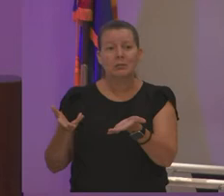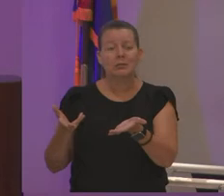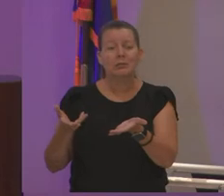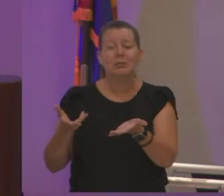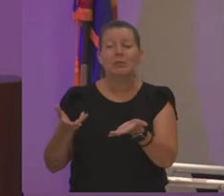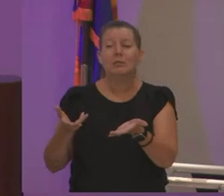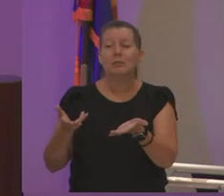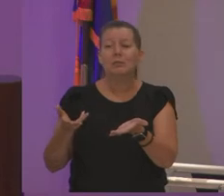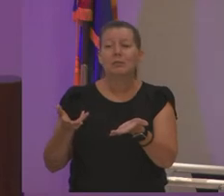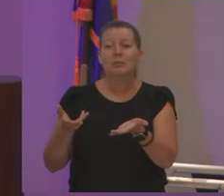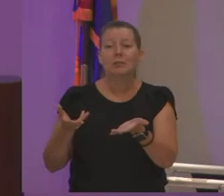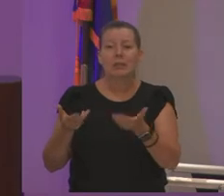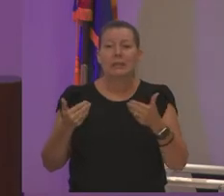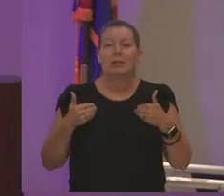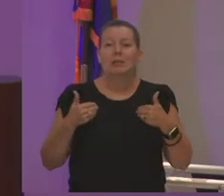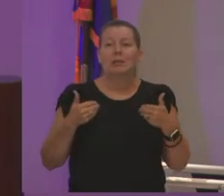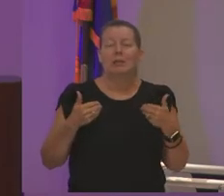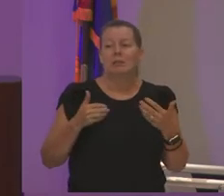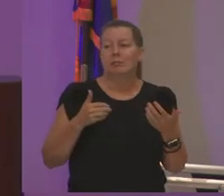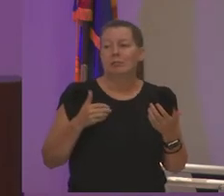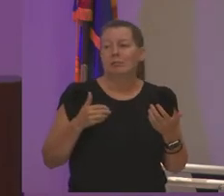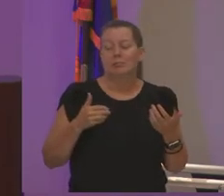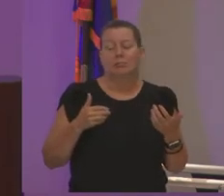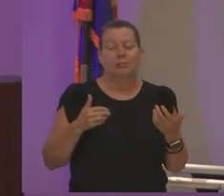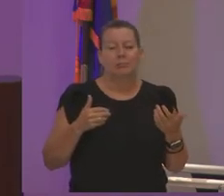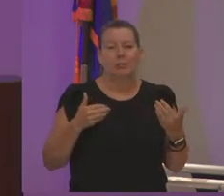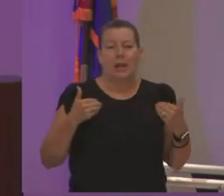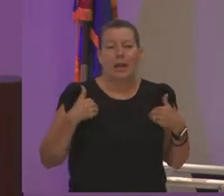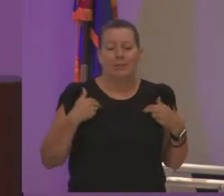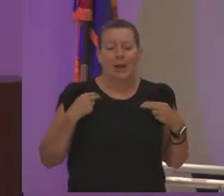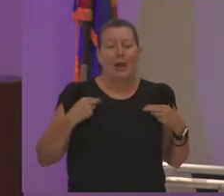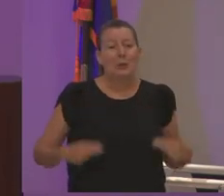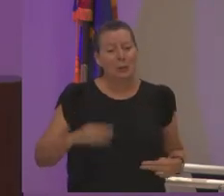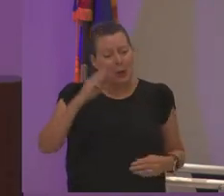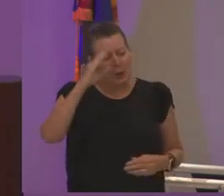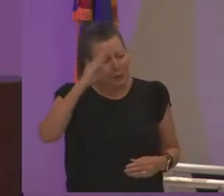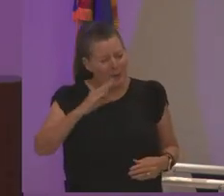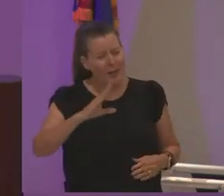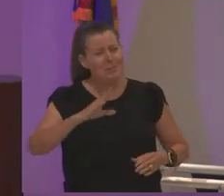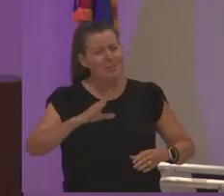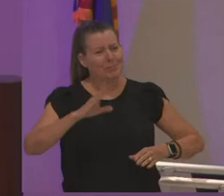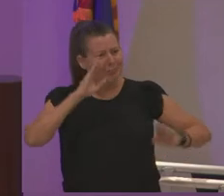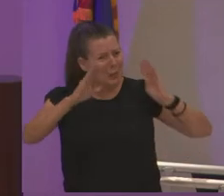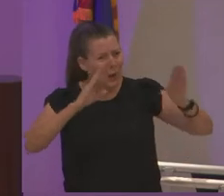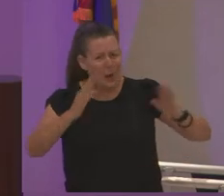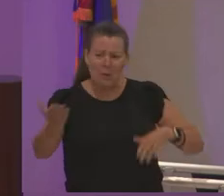and and have a not having having a human greet them and say hey come over here and if you need